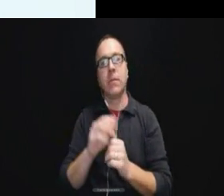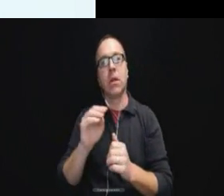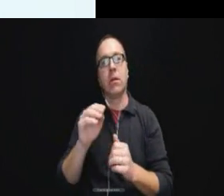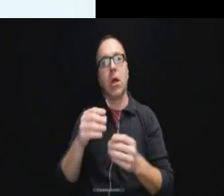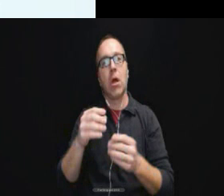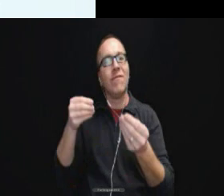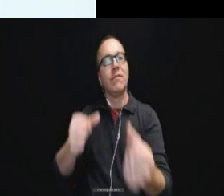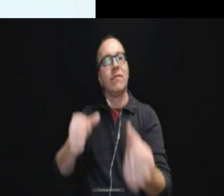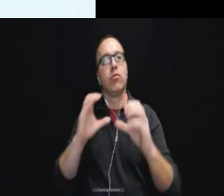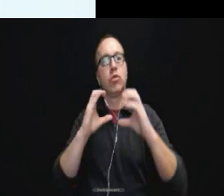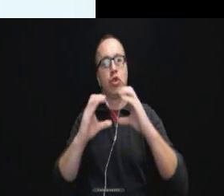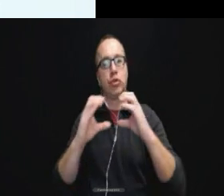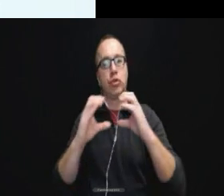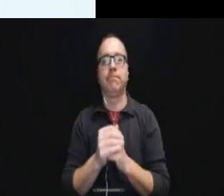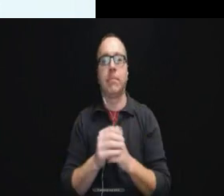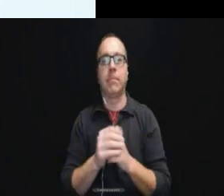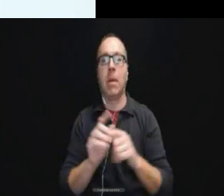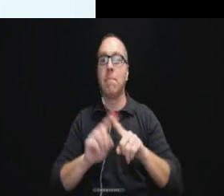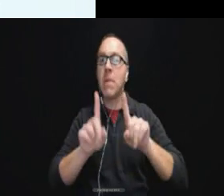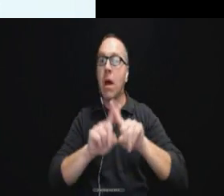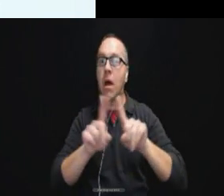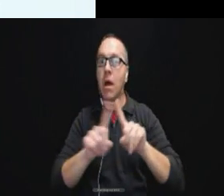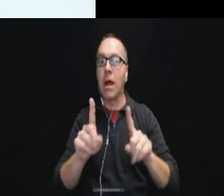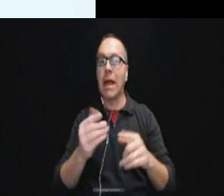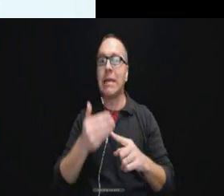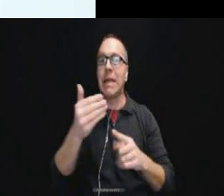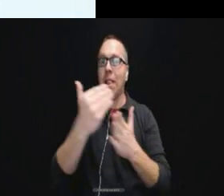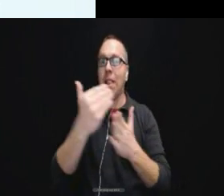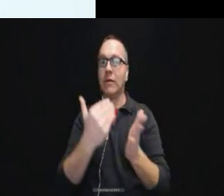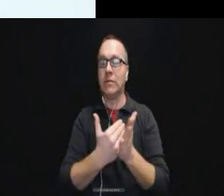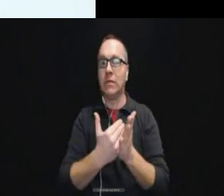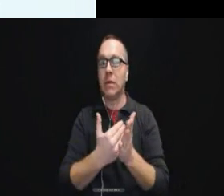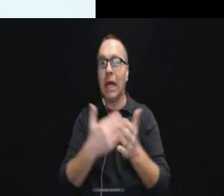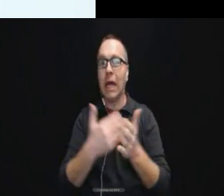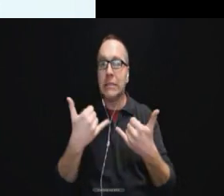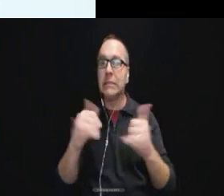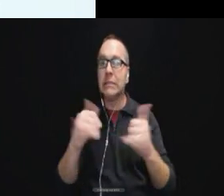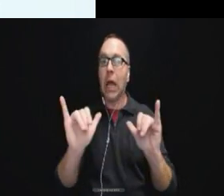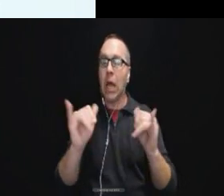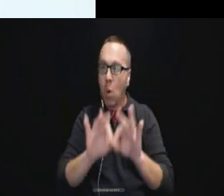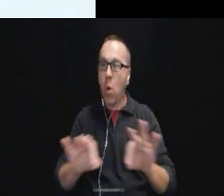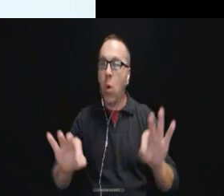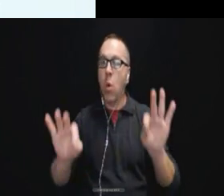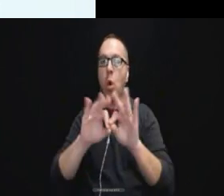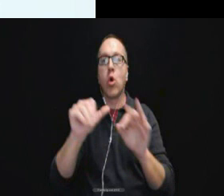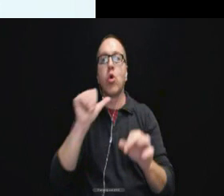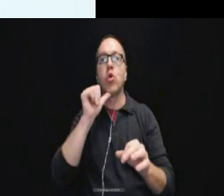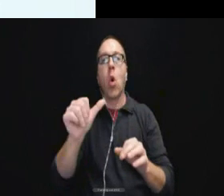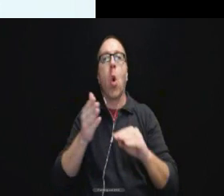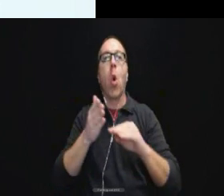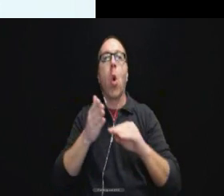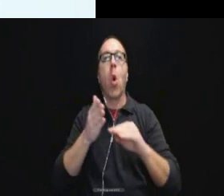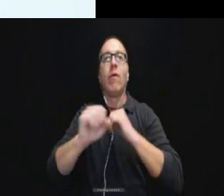The next lesson it is still important that we don't overextend that argument.